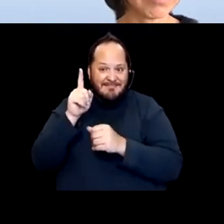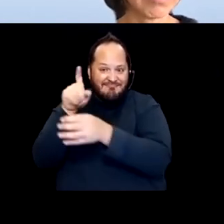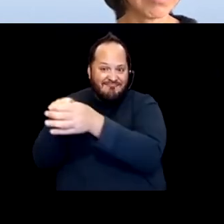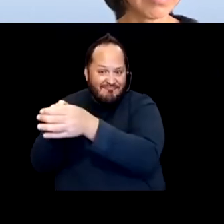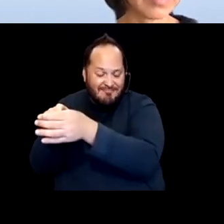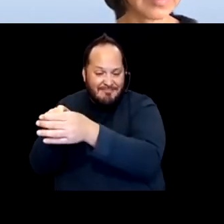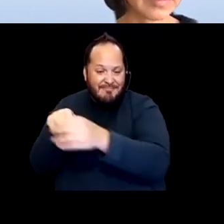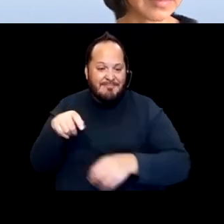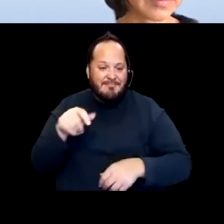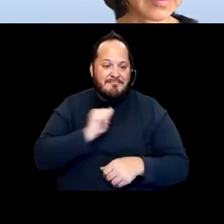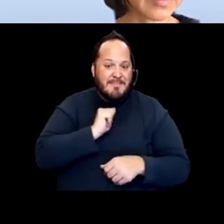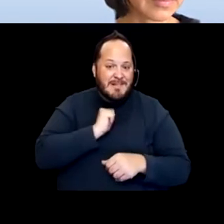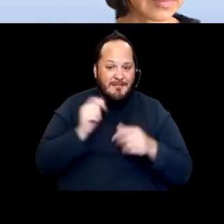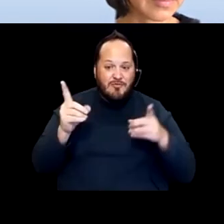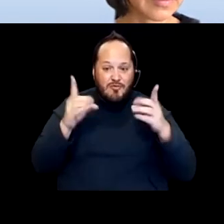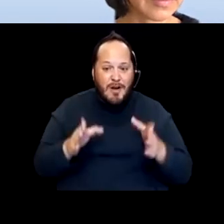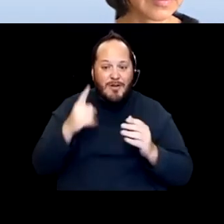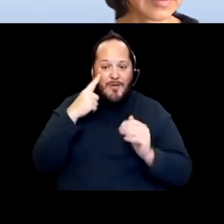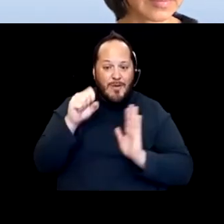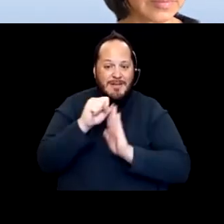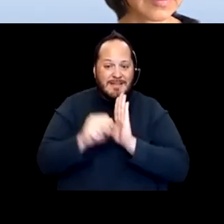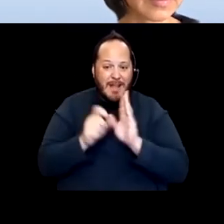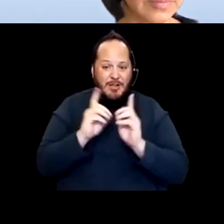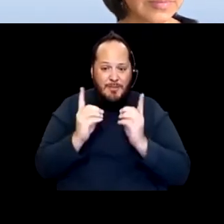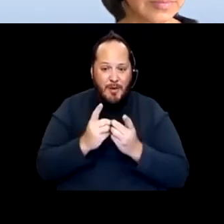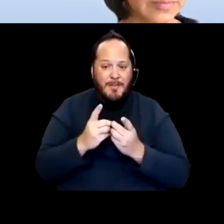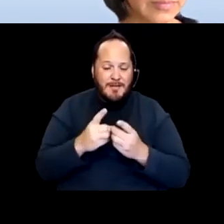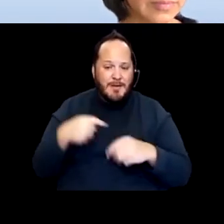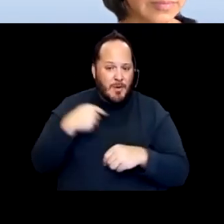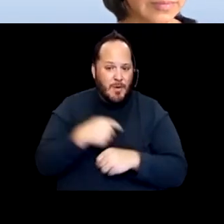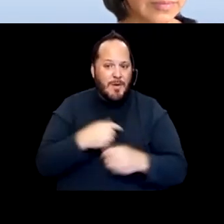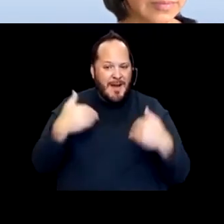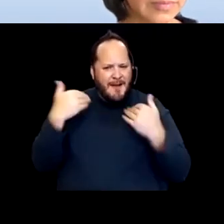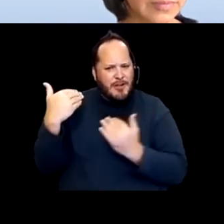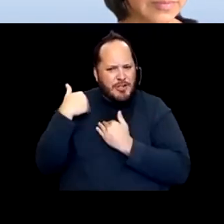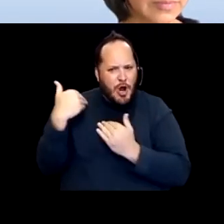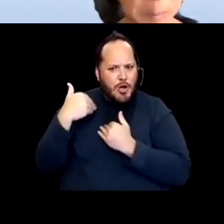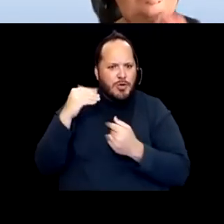I'm a director of a state department, but we have this charge to be advocates.